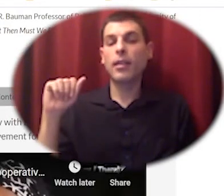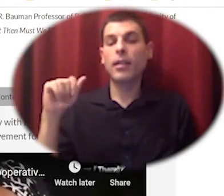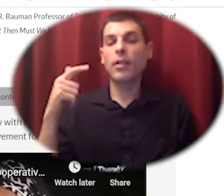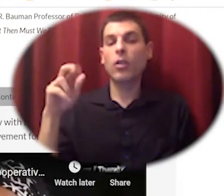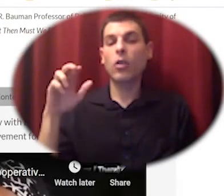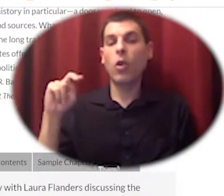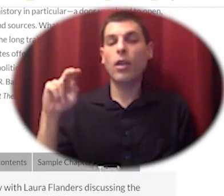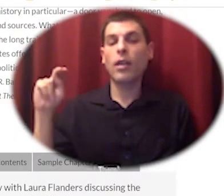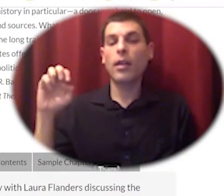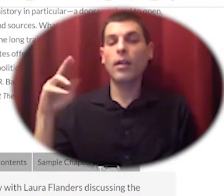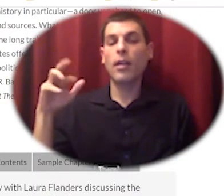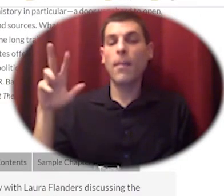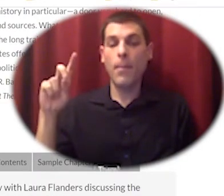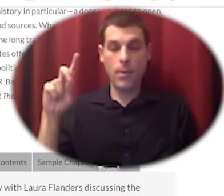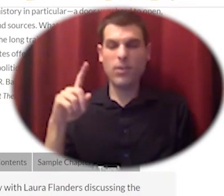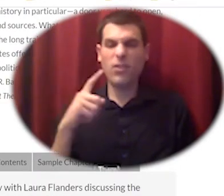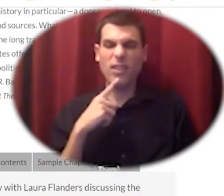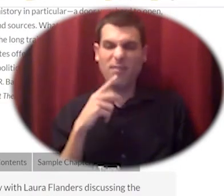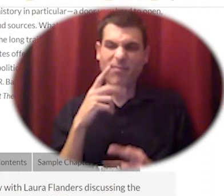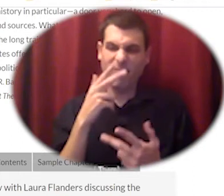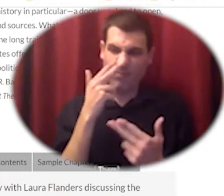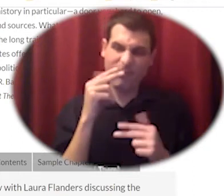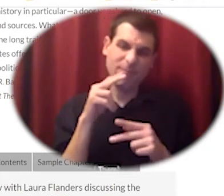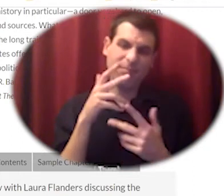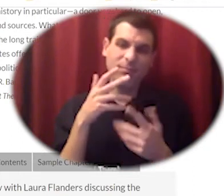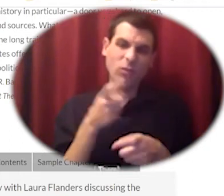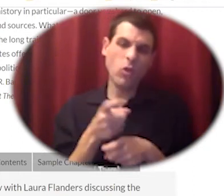credit unions because they had so many resources sitting around before they